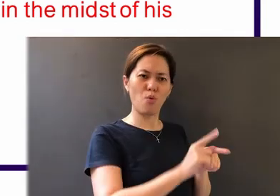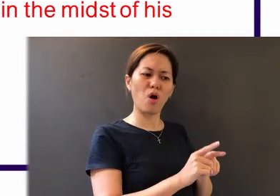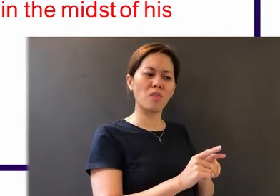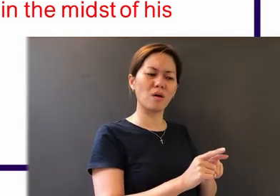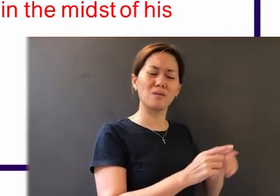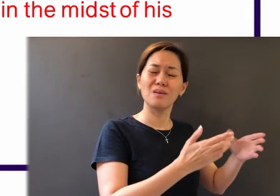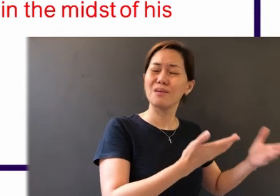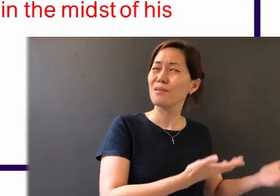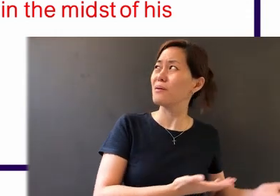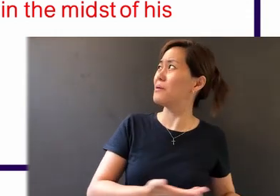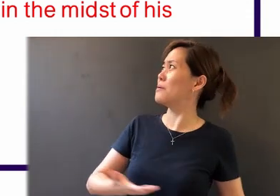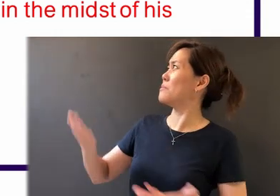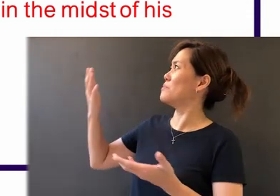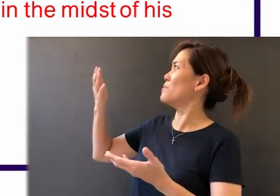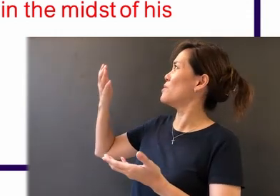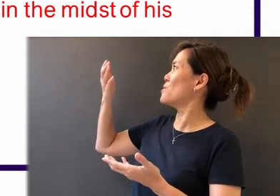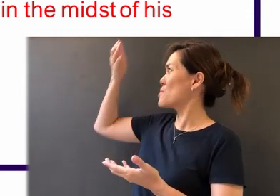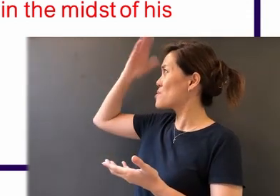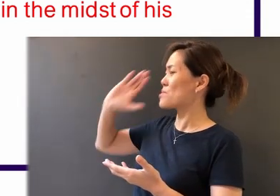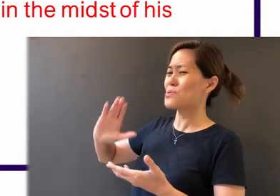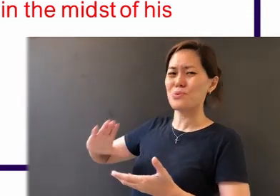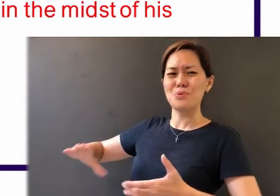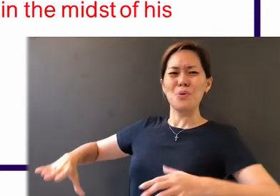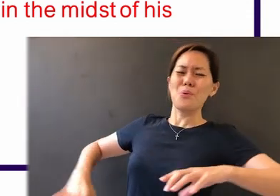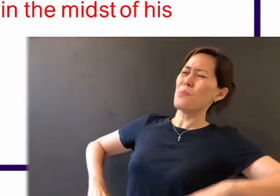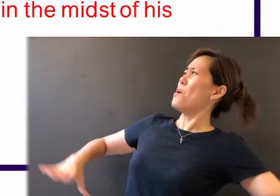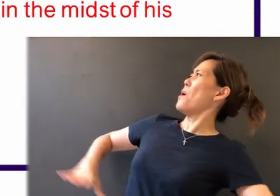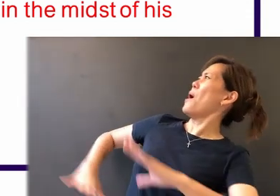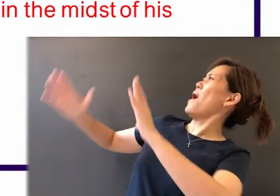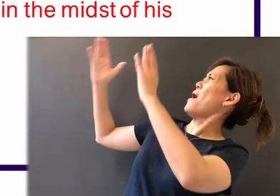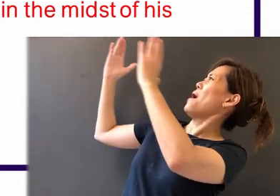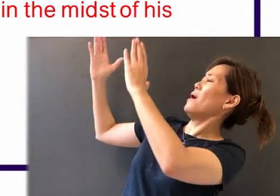exaltation, and the rich in his humiliation, because